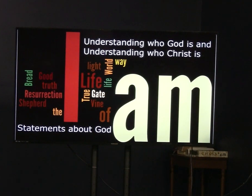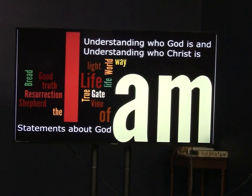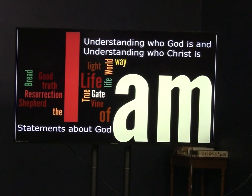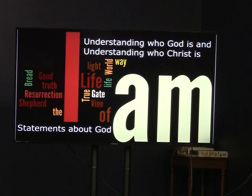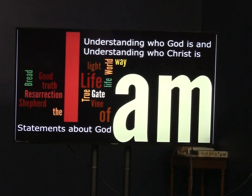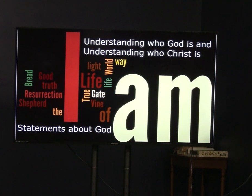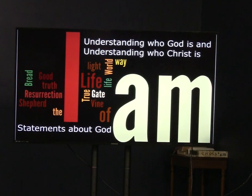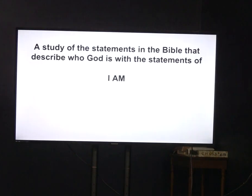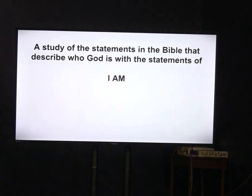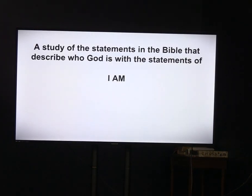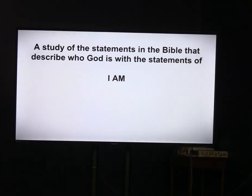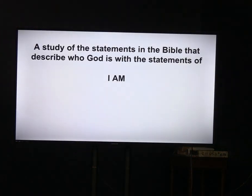foreign